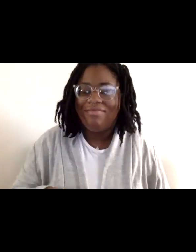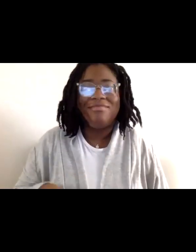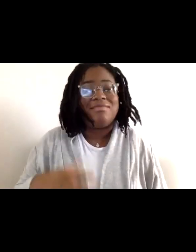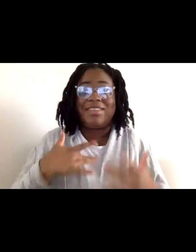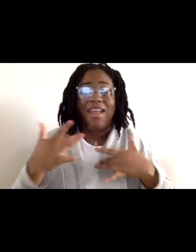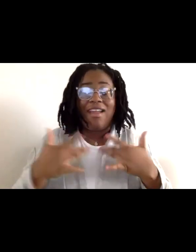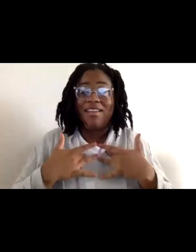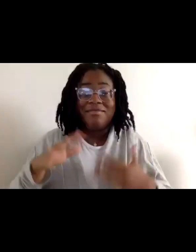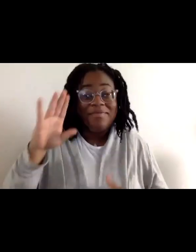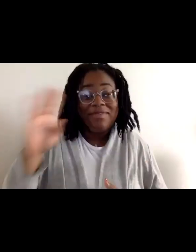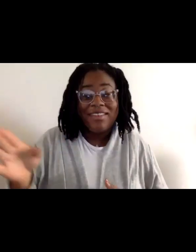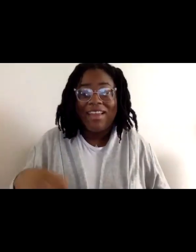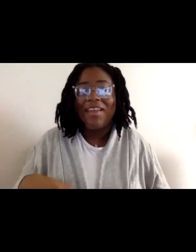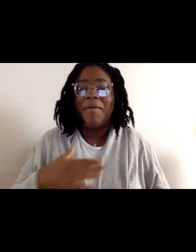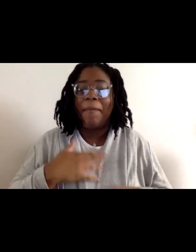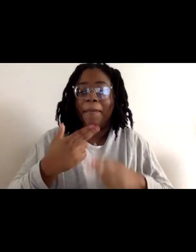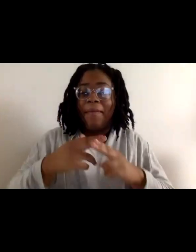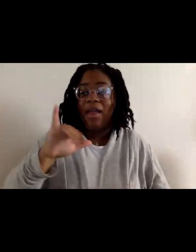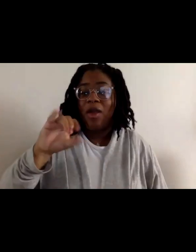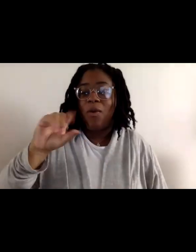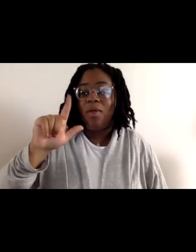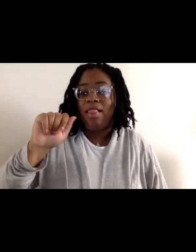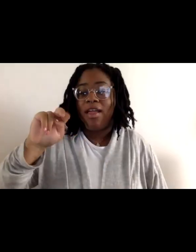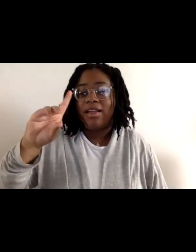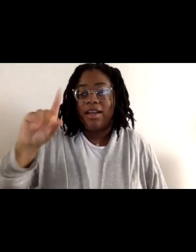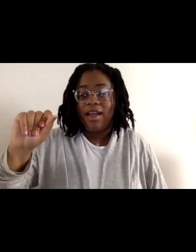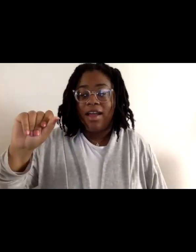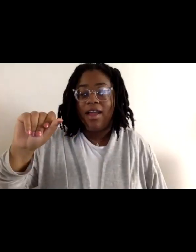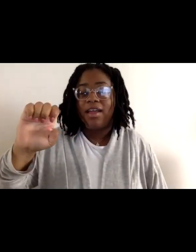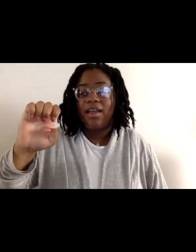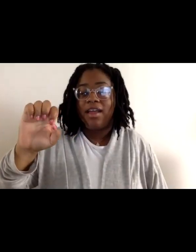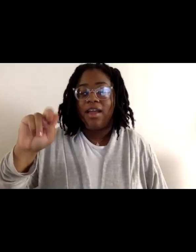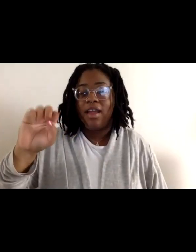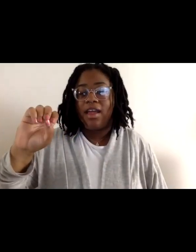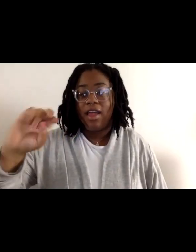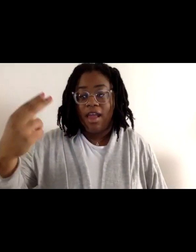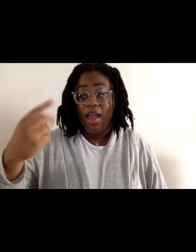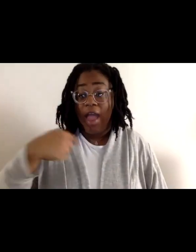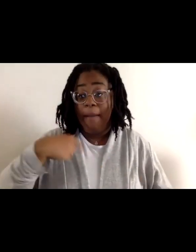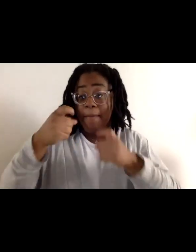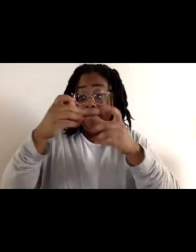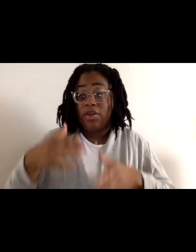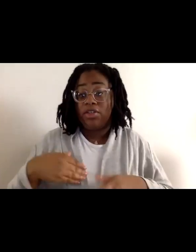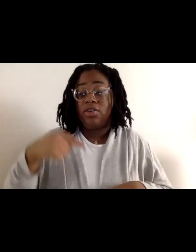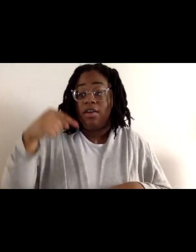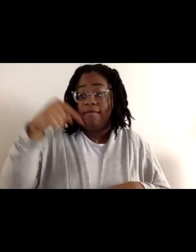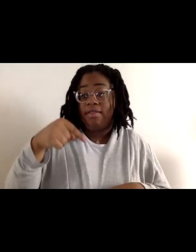Hi, my name is Yolanda Enoch, and I am the Manager of Sustainable Operations here at SVP.